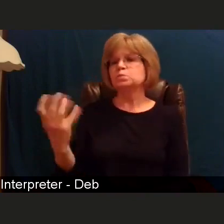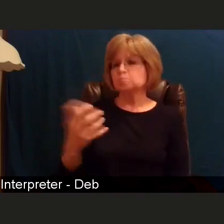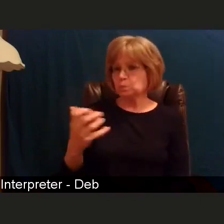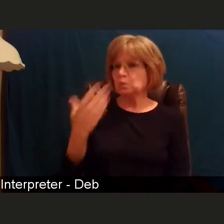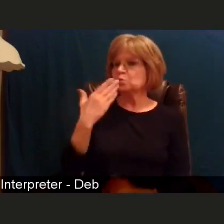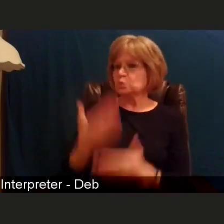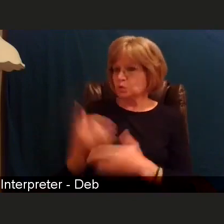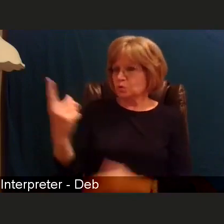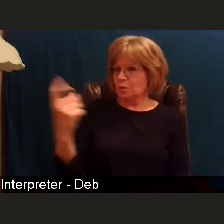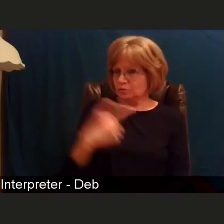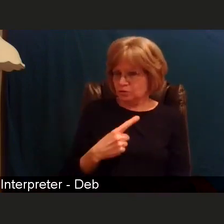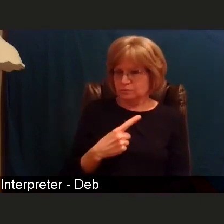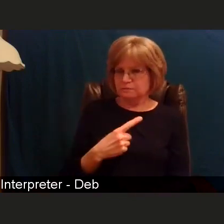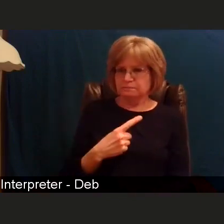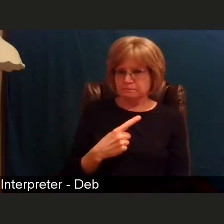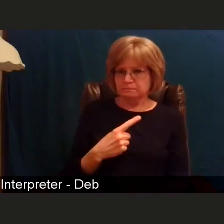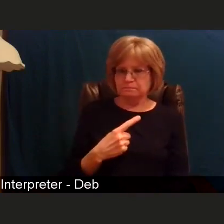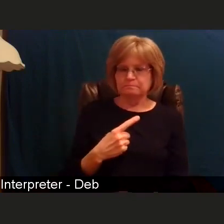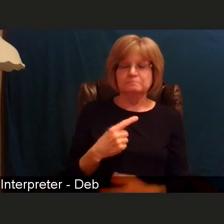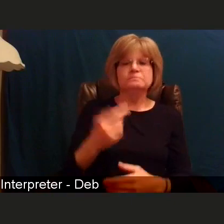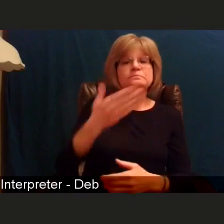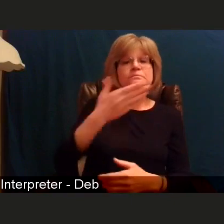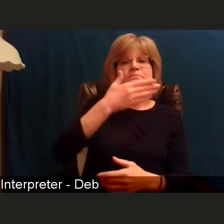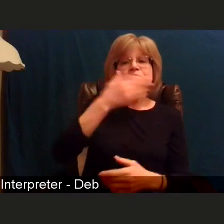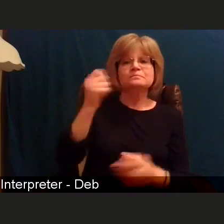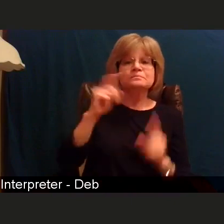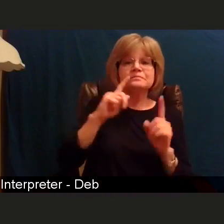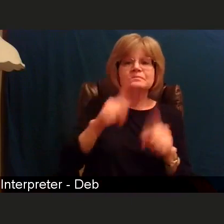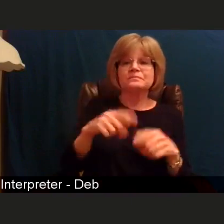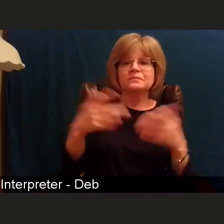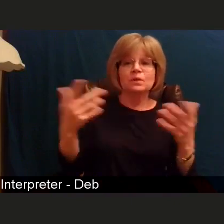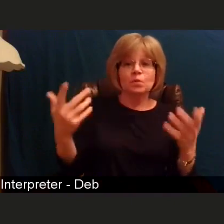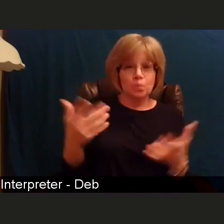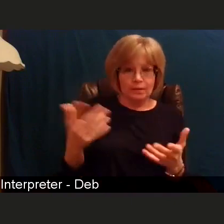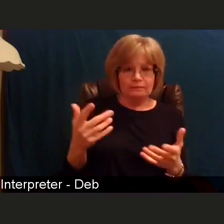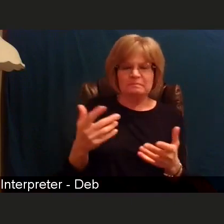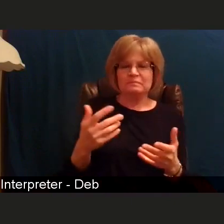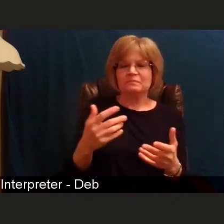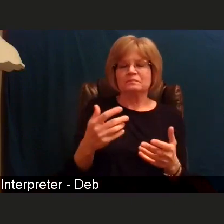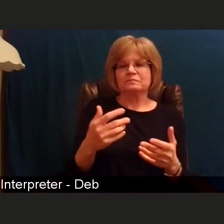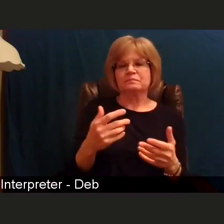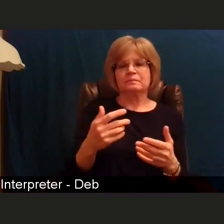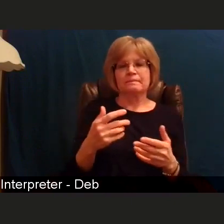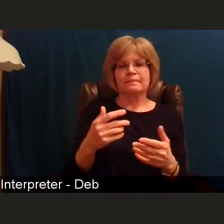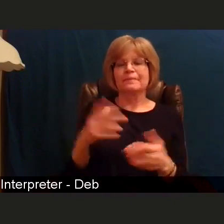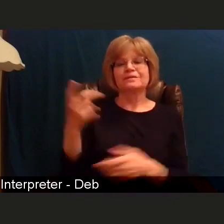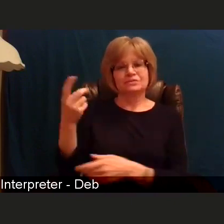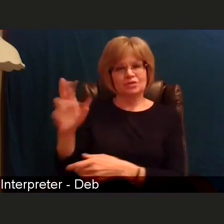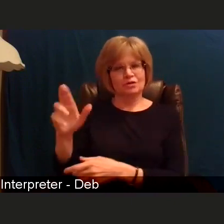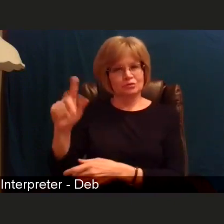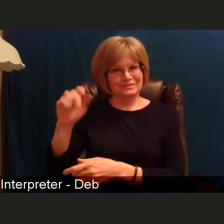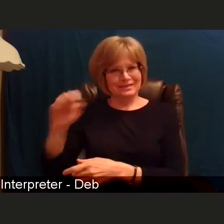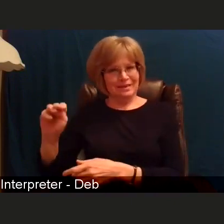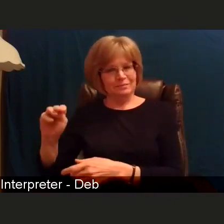Now I'm gonna do the best answering that question with the information that I have, but as Dr. Tam alluded to at the very beginning,